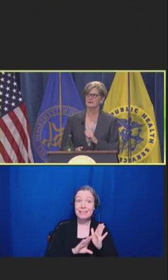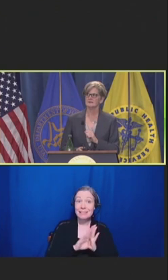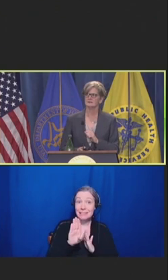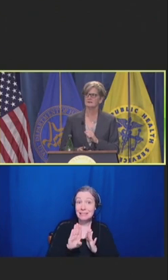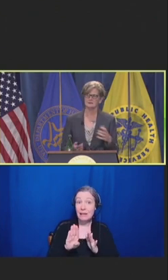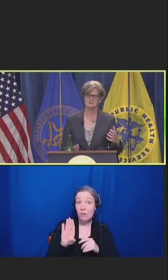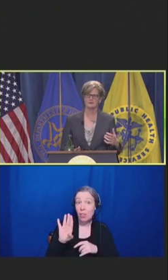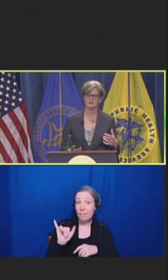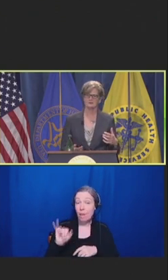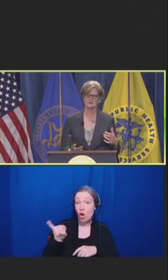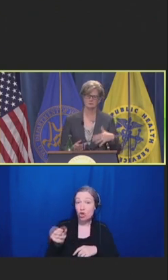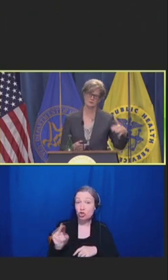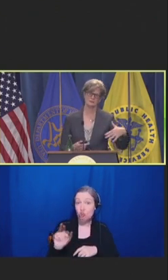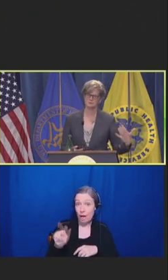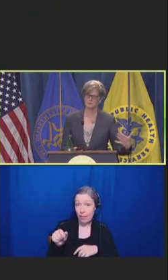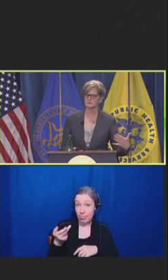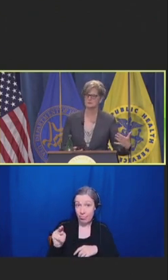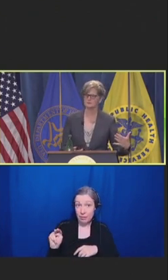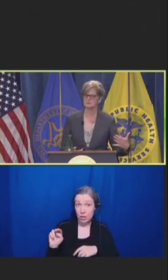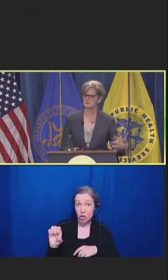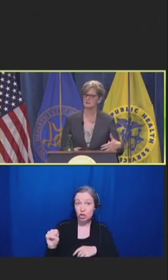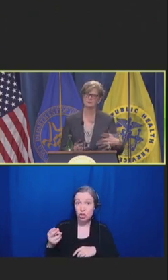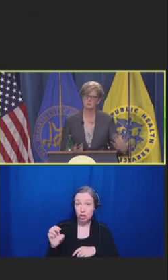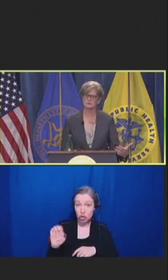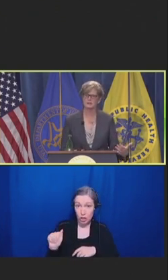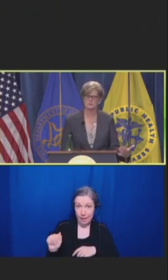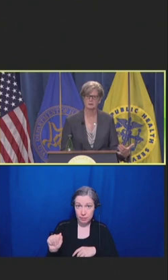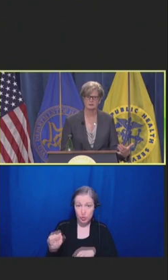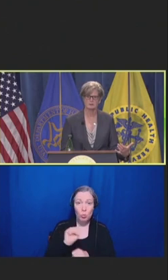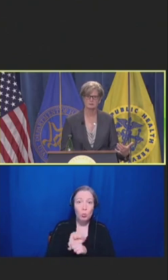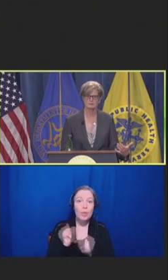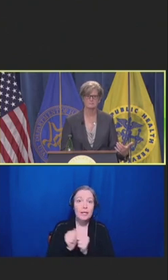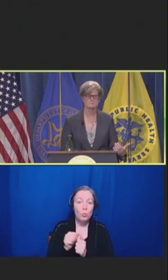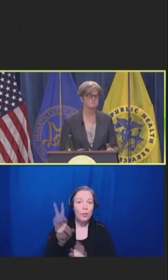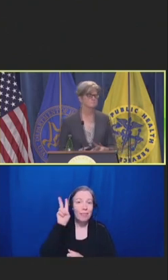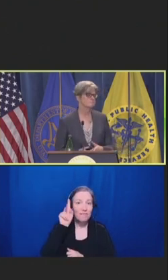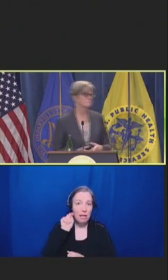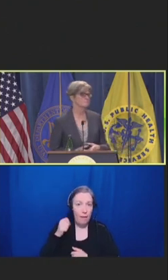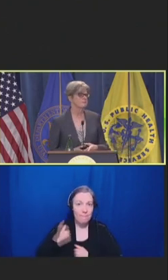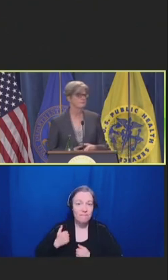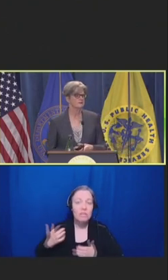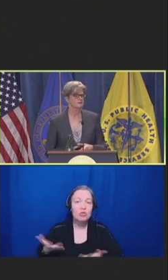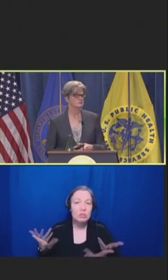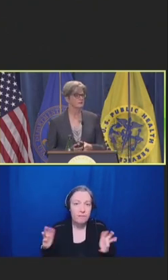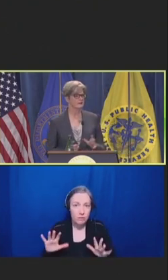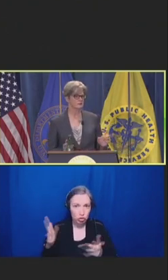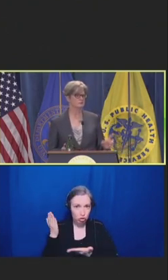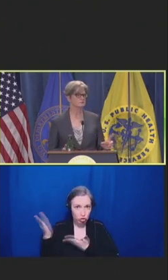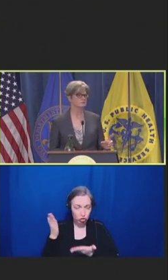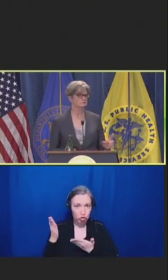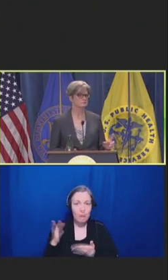And he said he was treating them for PTSD and they weren't getting better. And he said, "Hang on".